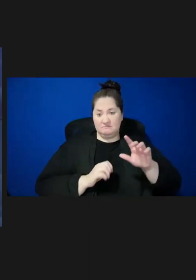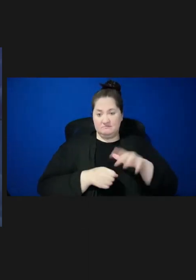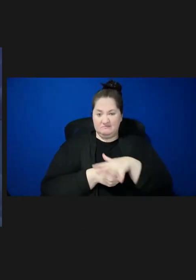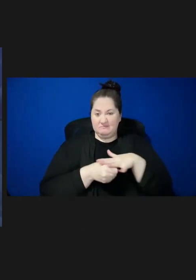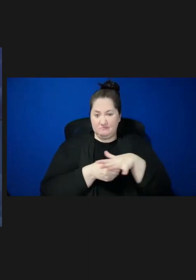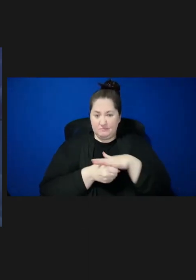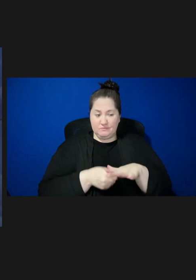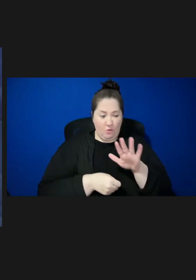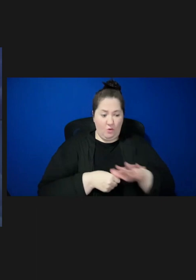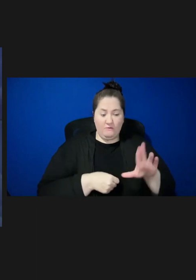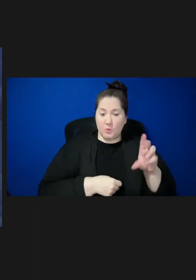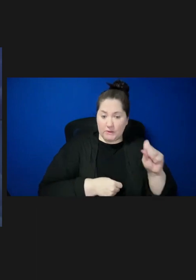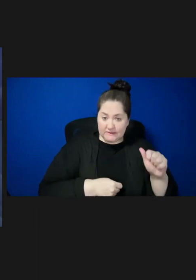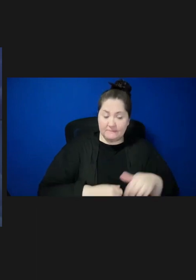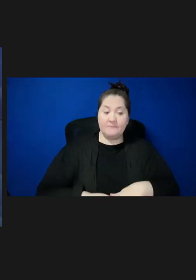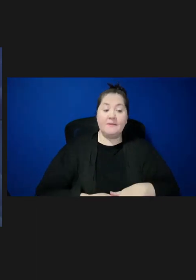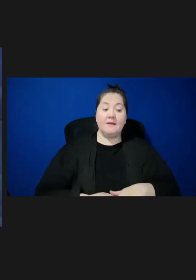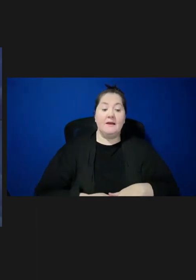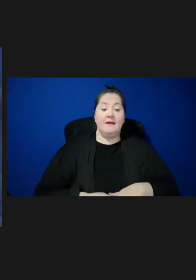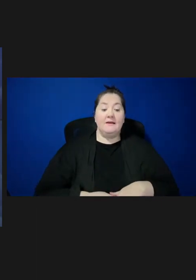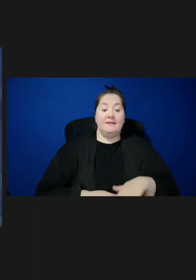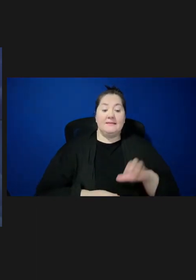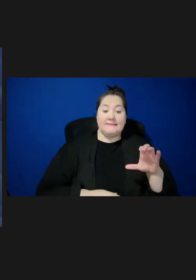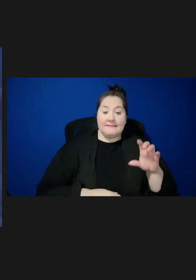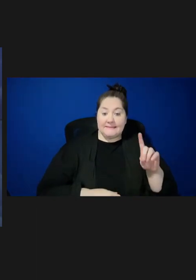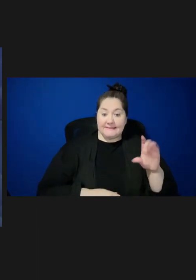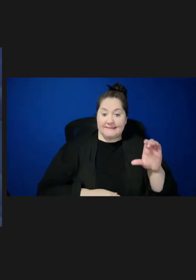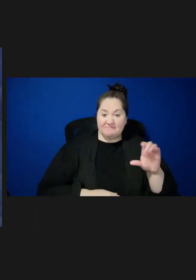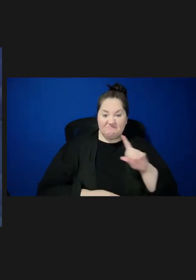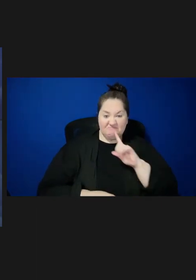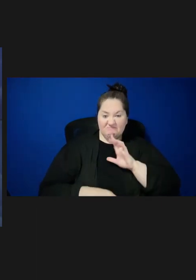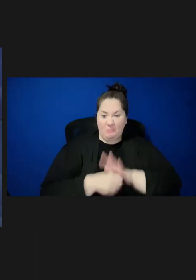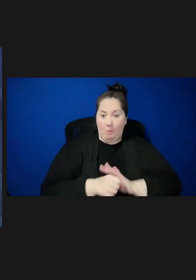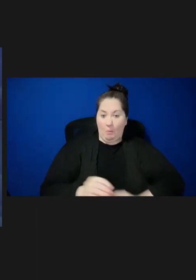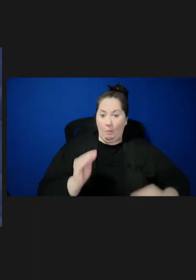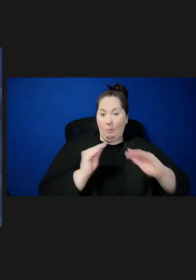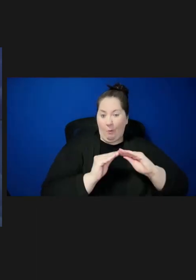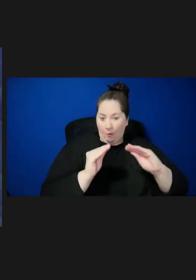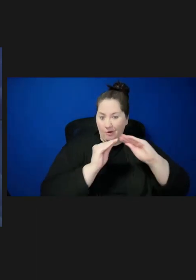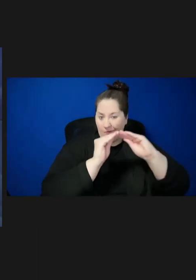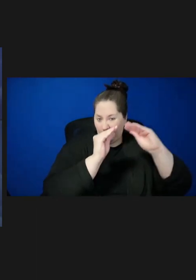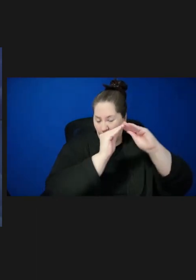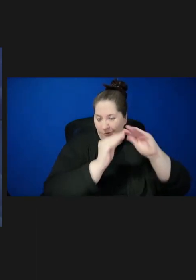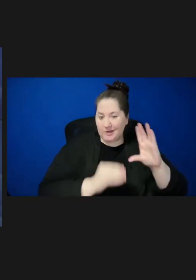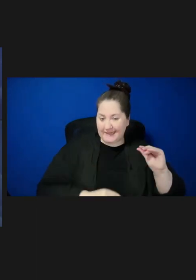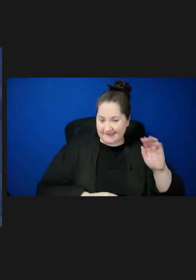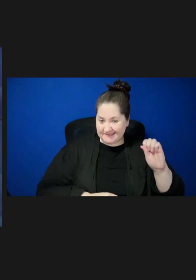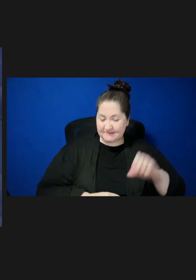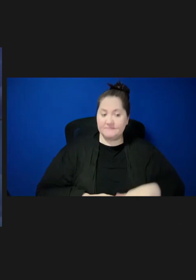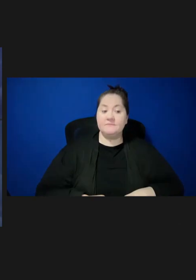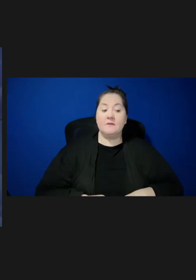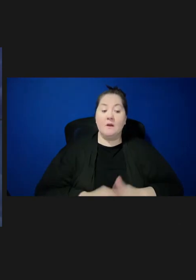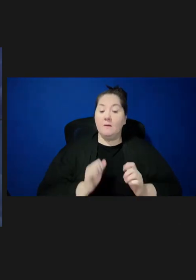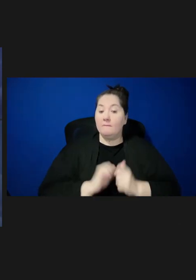And this year, CDC has confirmed more cases. Most of these cases were among children and adolescents